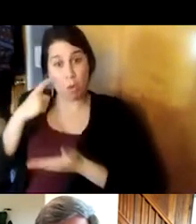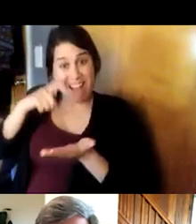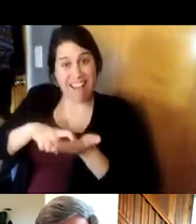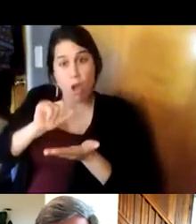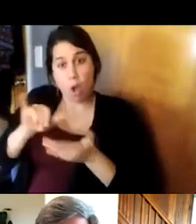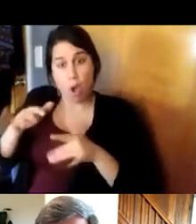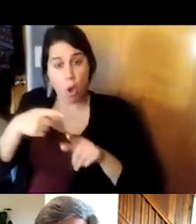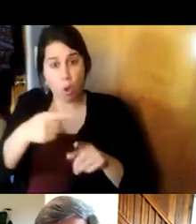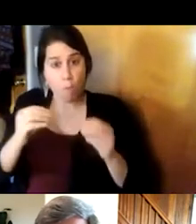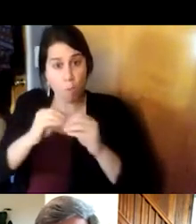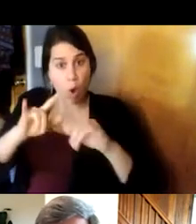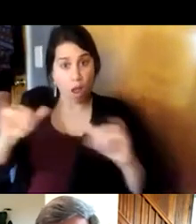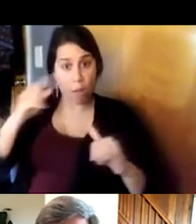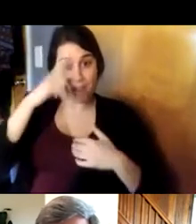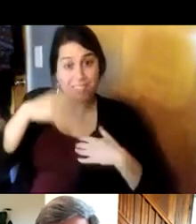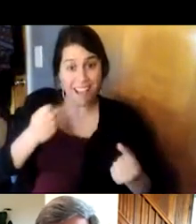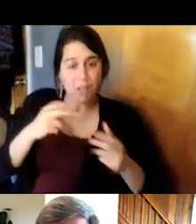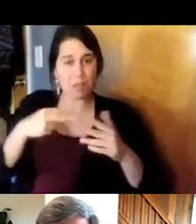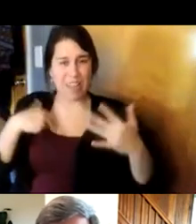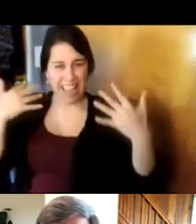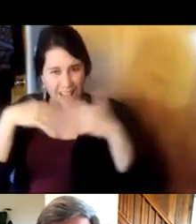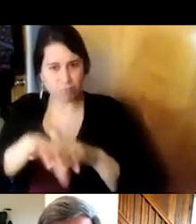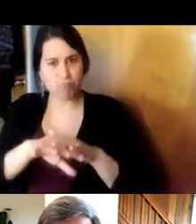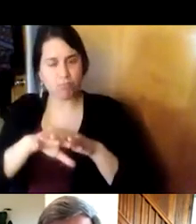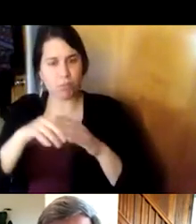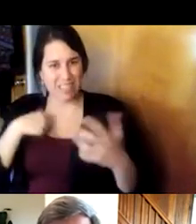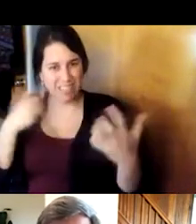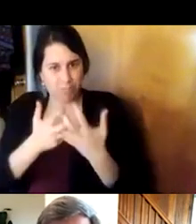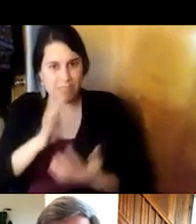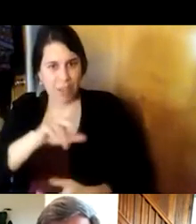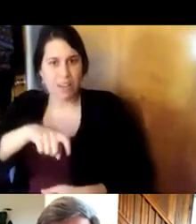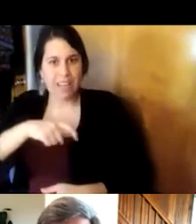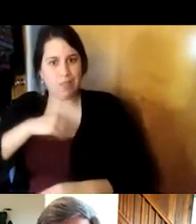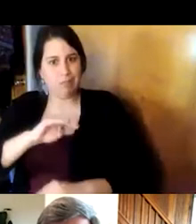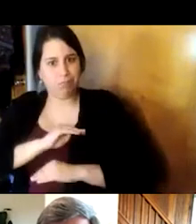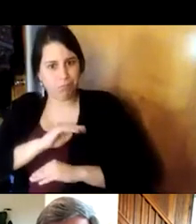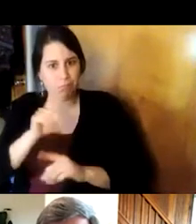really it's the theme of integration so we you know we had you know program clinic or had a